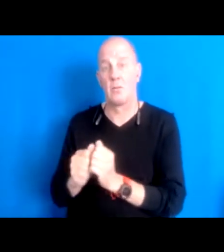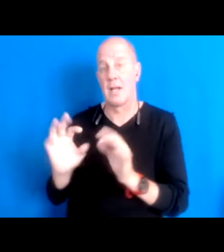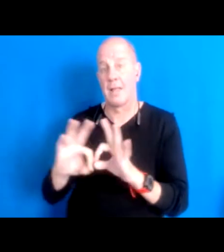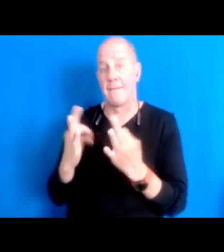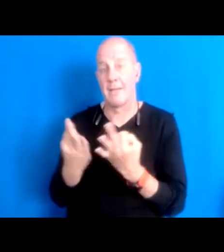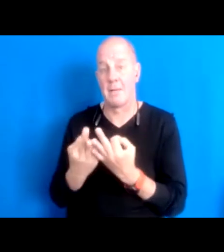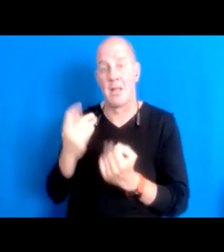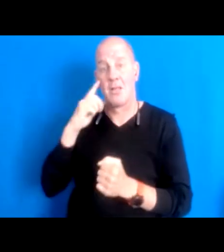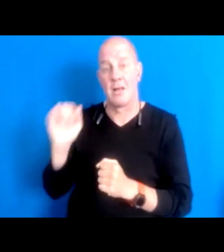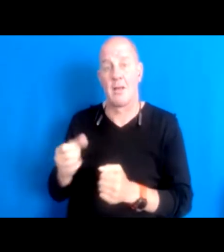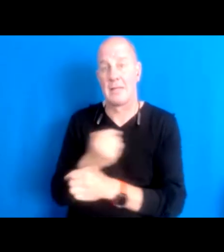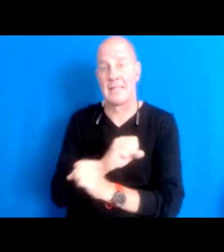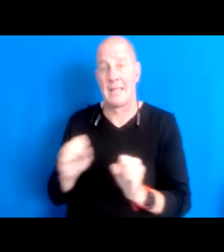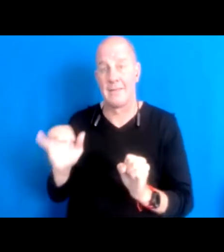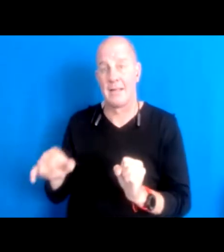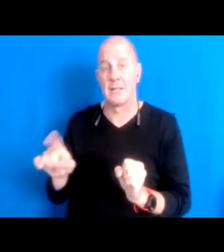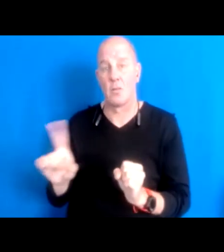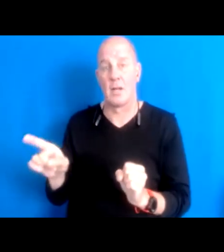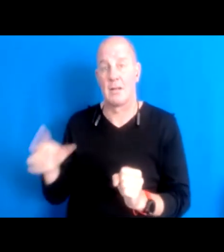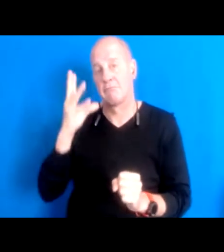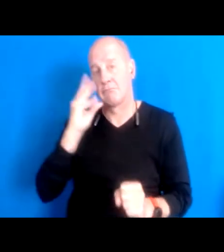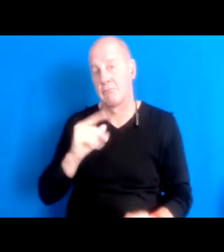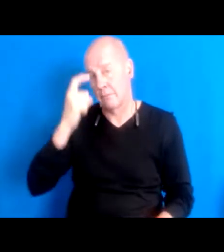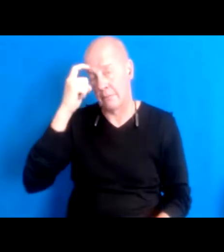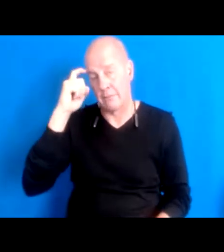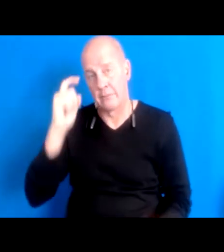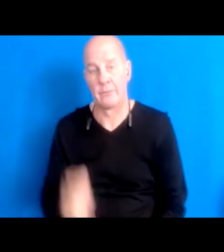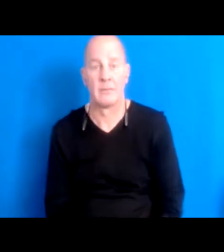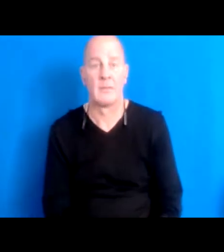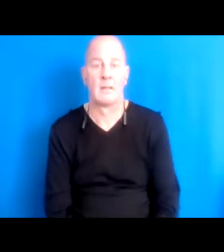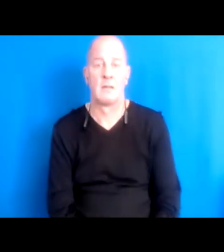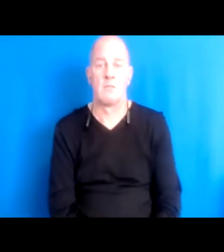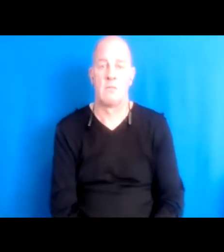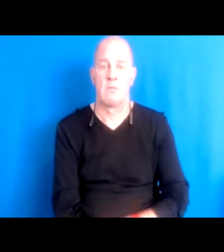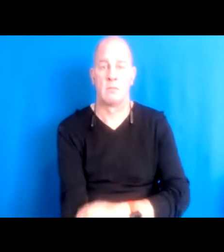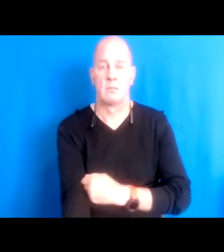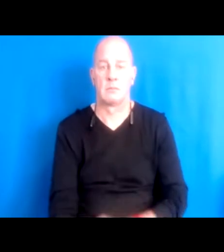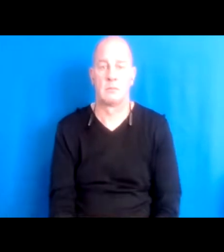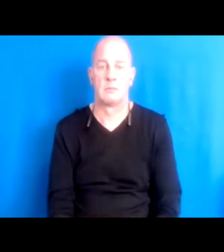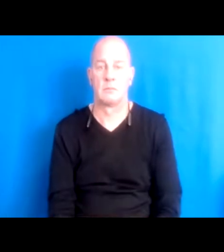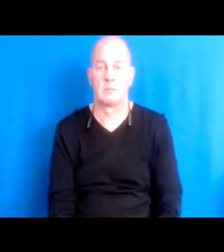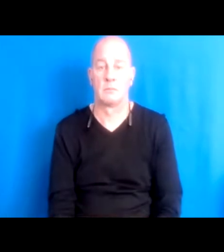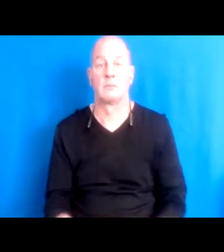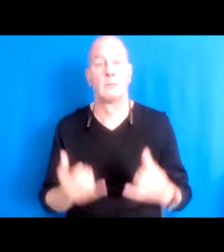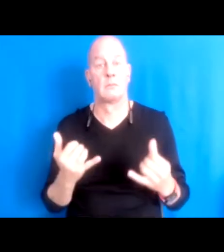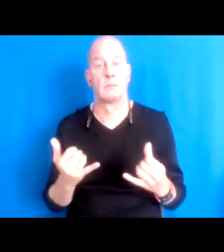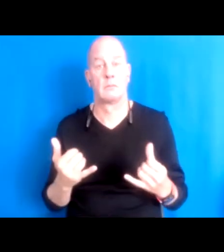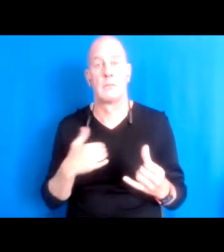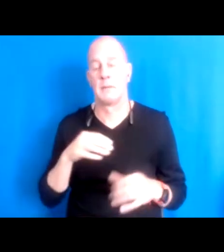16:11:38 he received that trauma. 16:11:41 And so, I'm in, you know, Flash forward, now I'm in Baltimore and just just praying